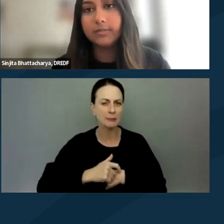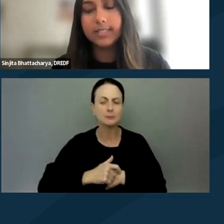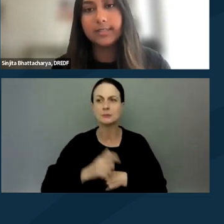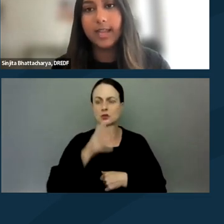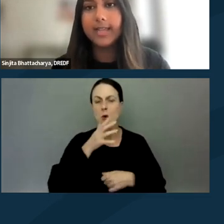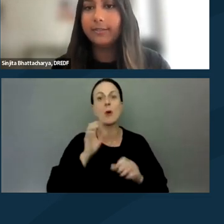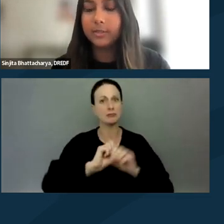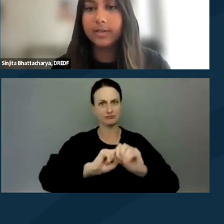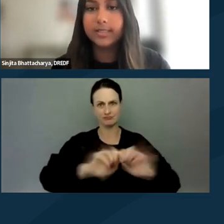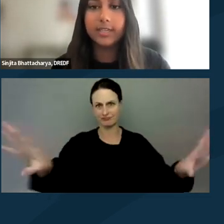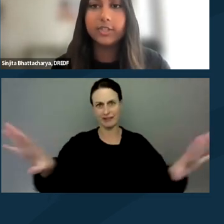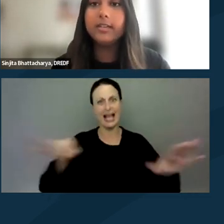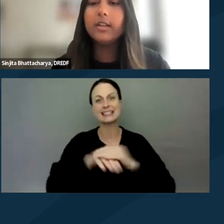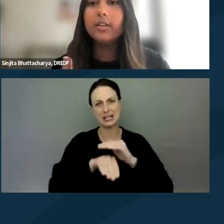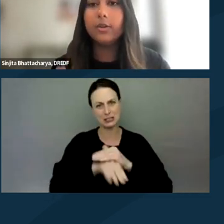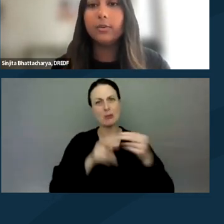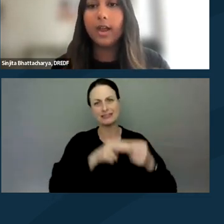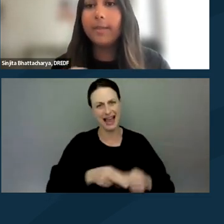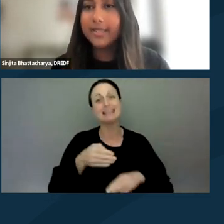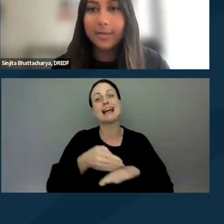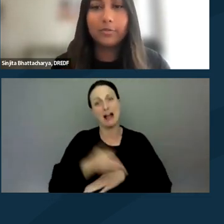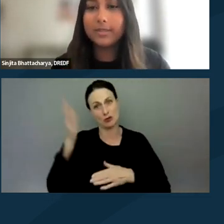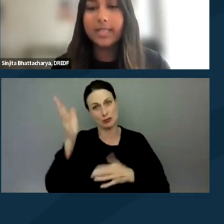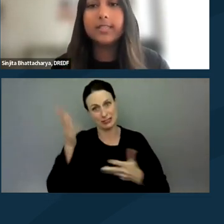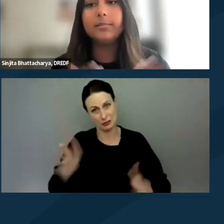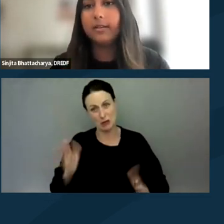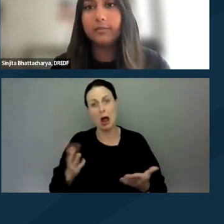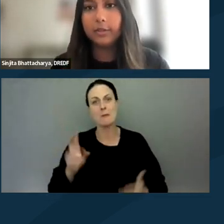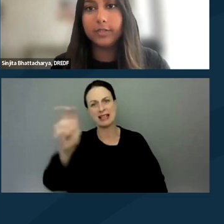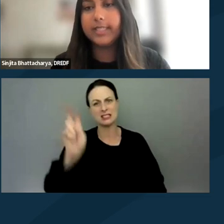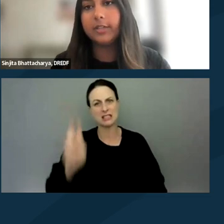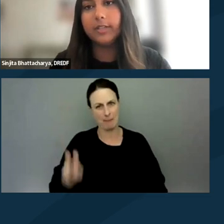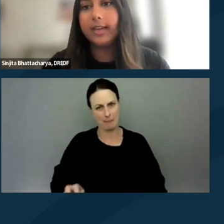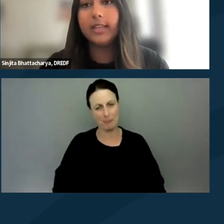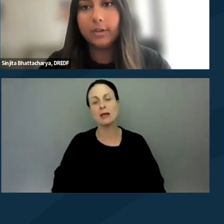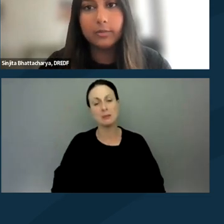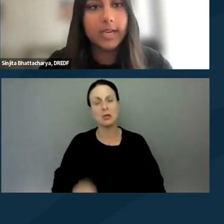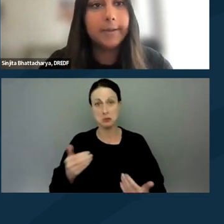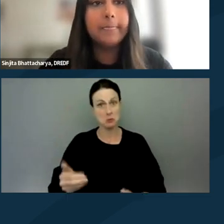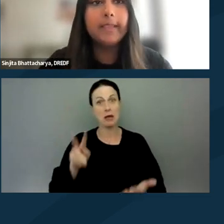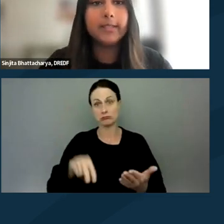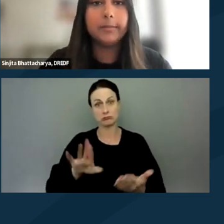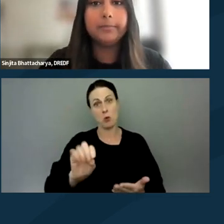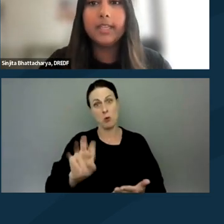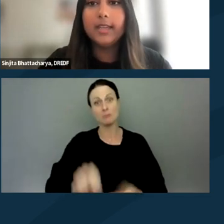of these slides after the presentation. So I might skip over some things, but feel free to take a look at it in your own time as well.